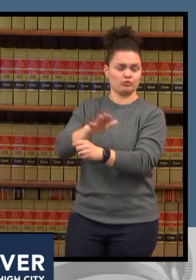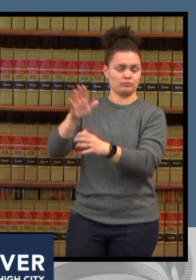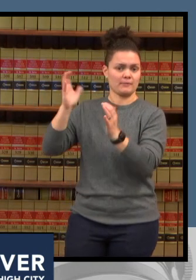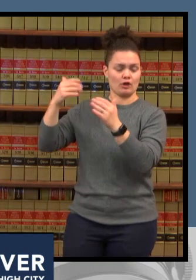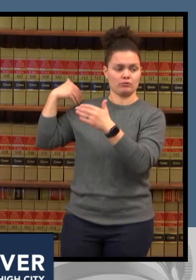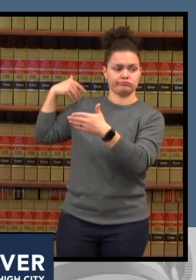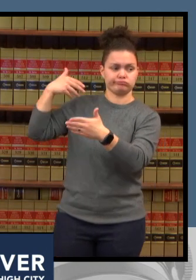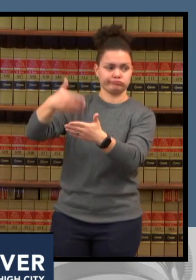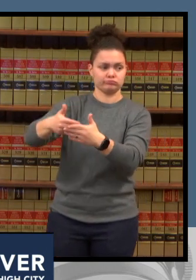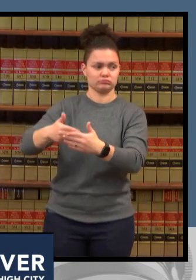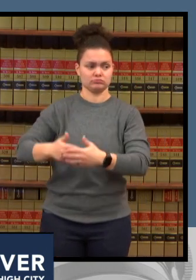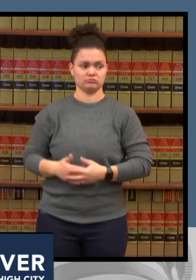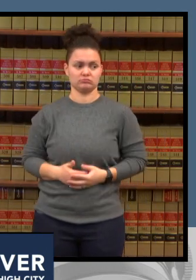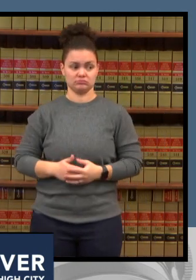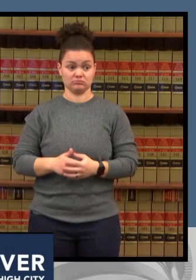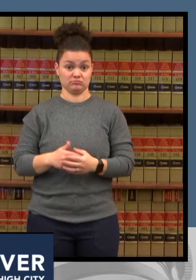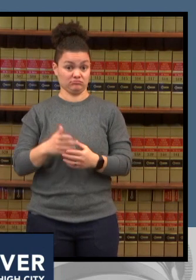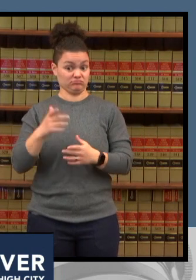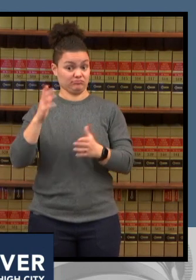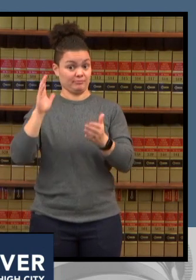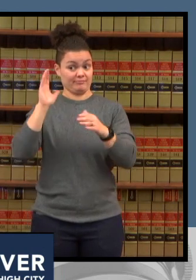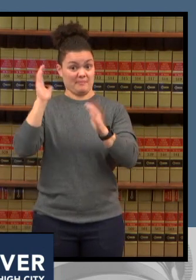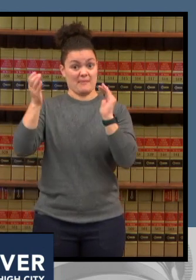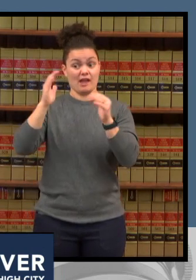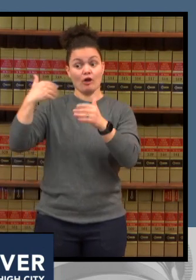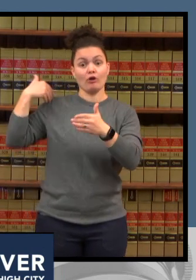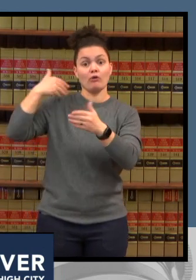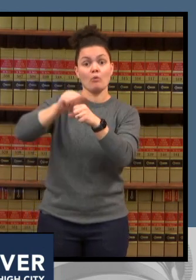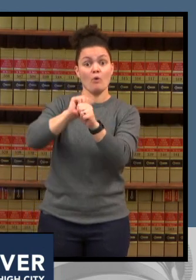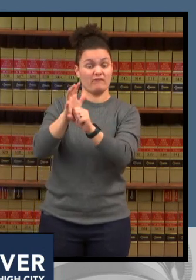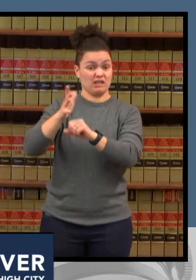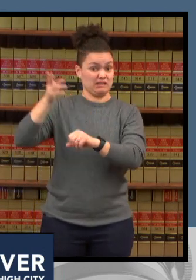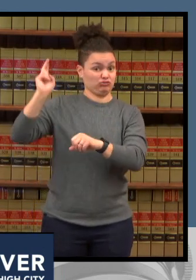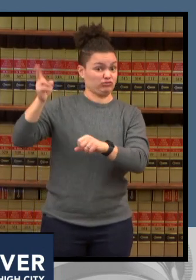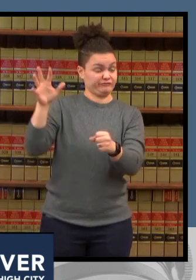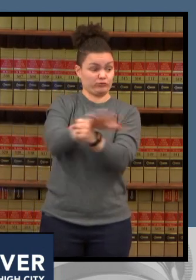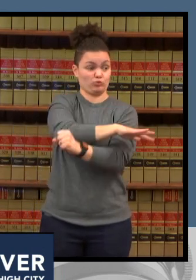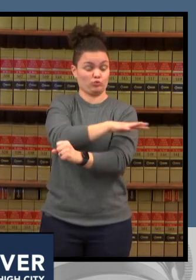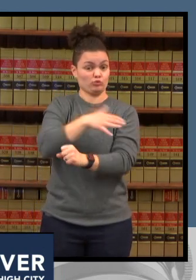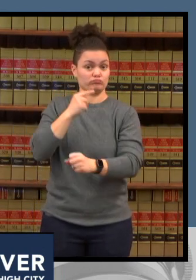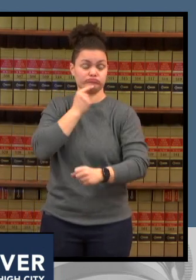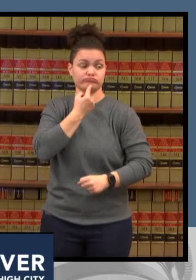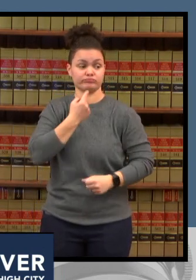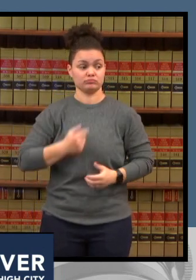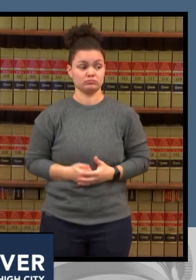bed we just don't have other beds available thank you dr brumbaugh and then we'll go to kathy howe